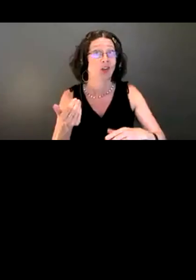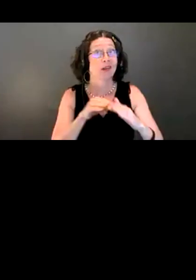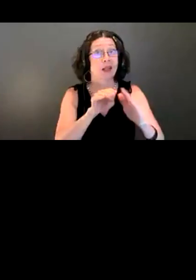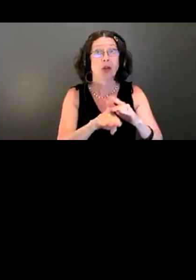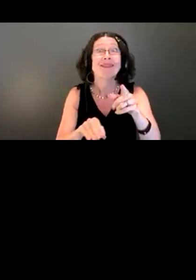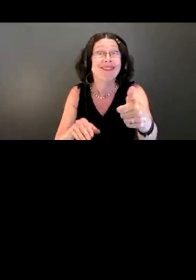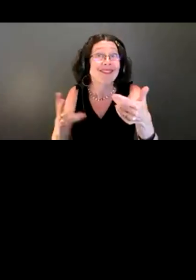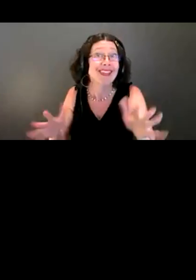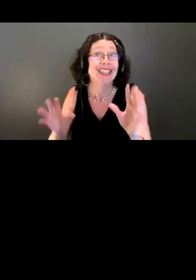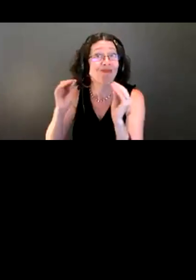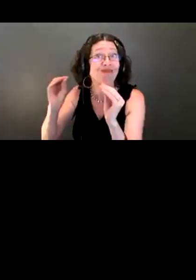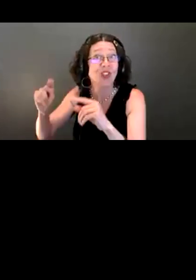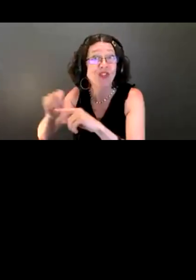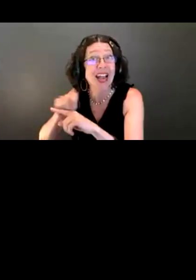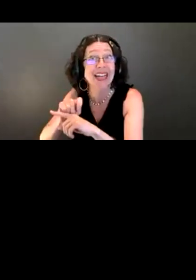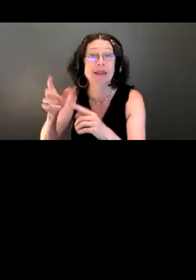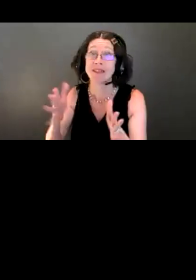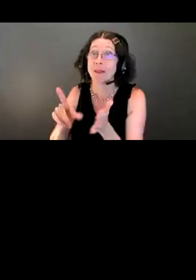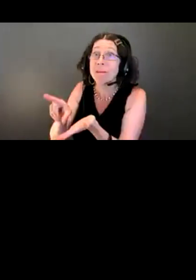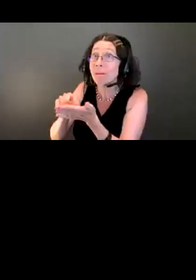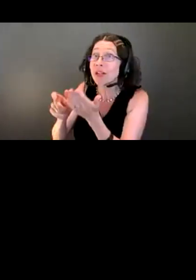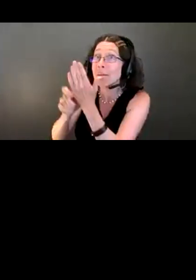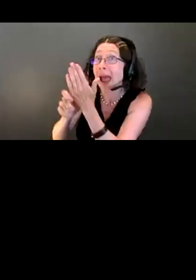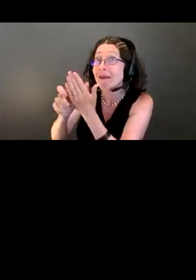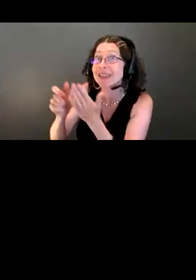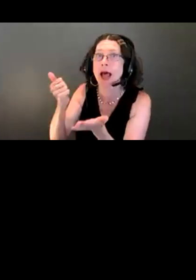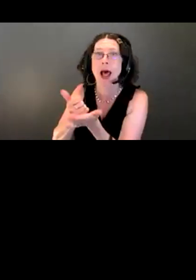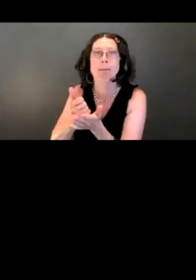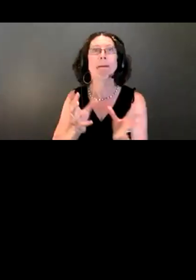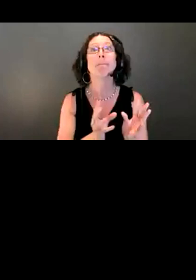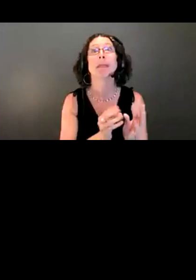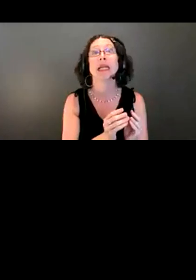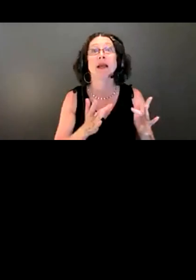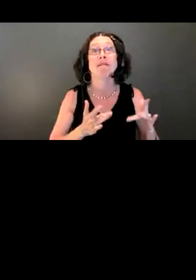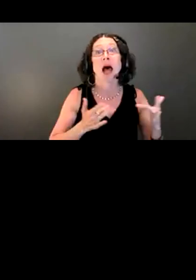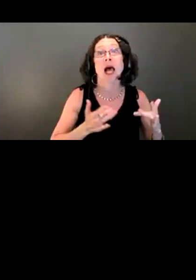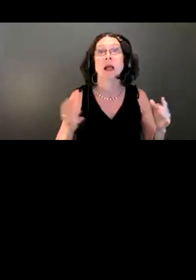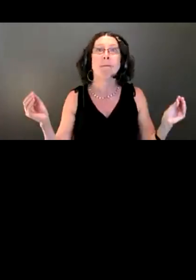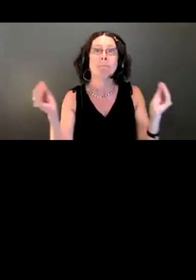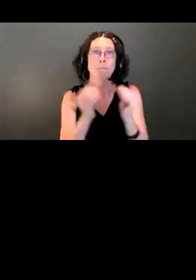more accessible meetings and events. We really appreciate that perspective so that we can work